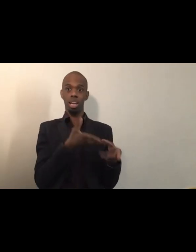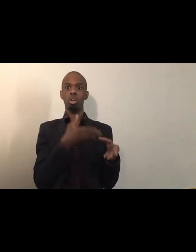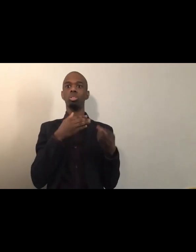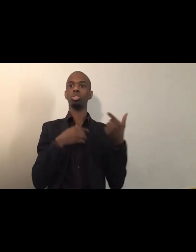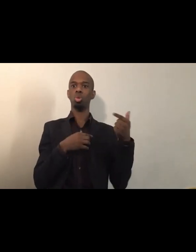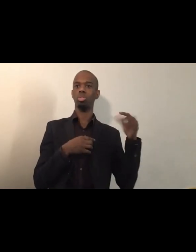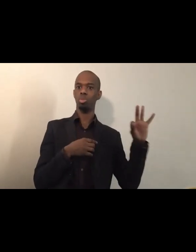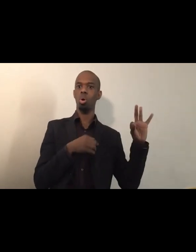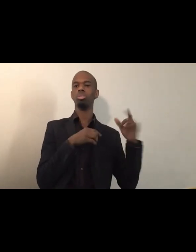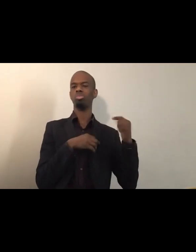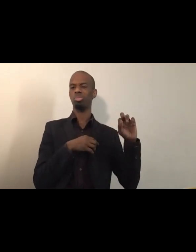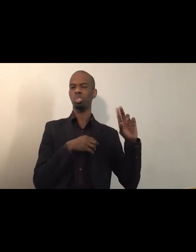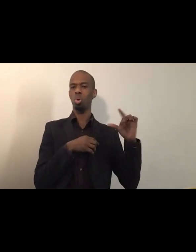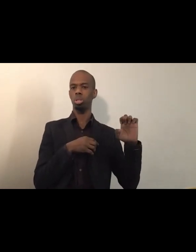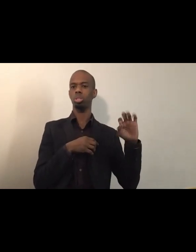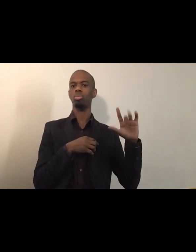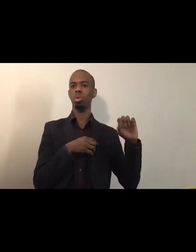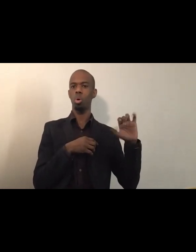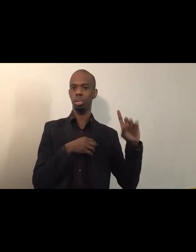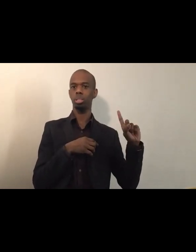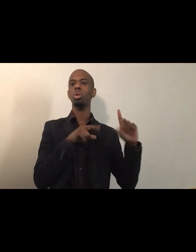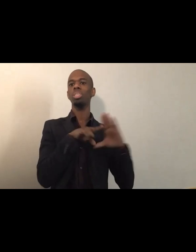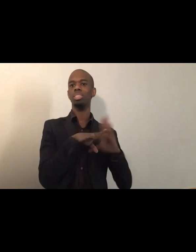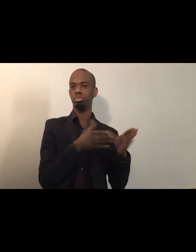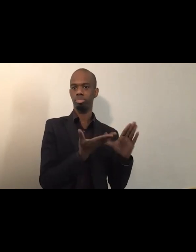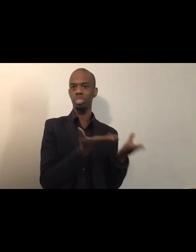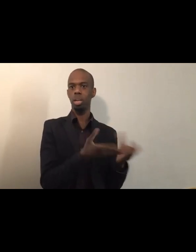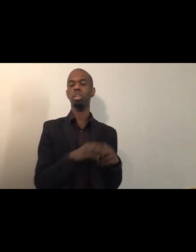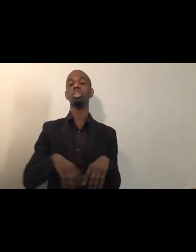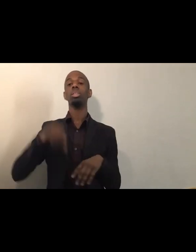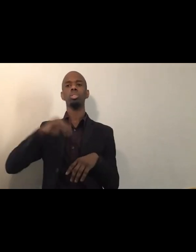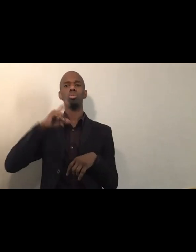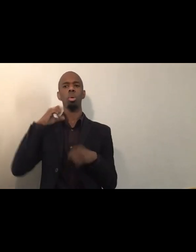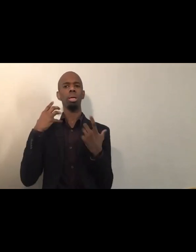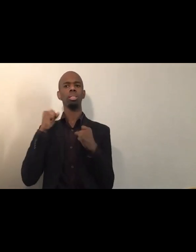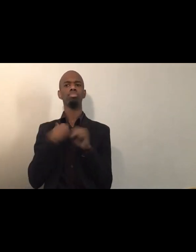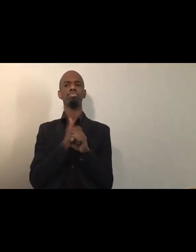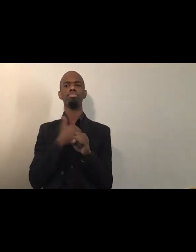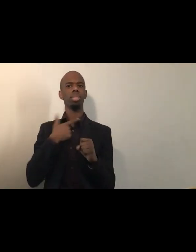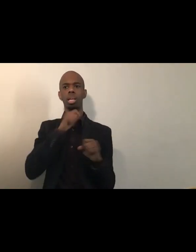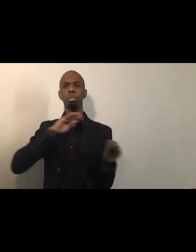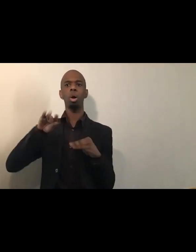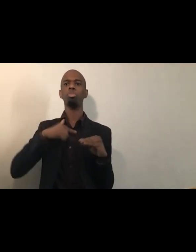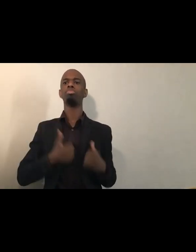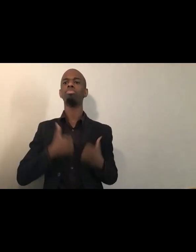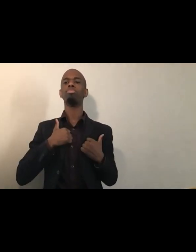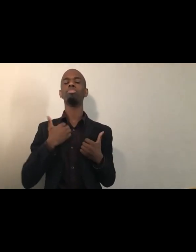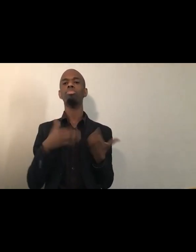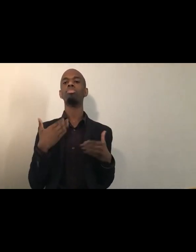and for having never moved back for reasons I can never quite articulate, this all brought to light, What I felt and knew was true.